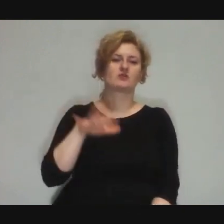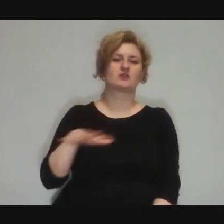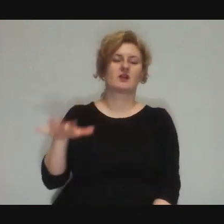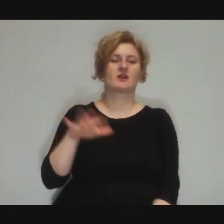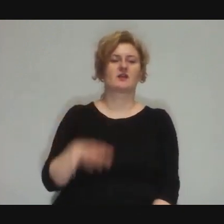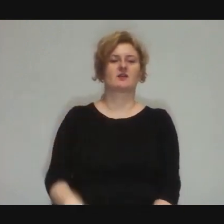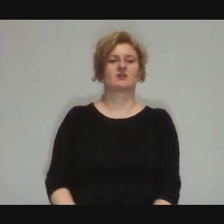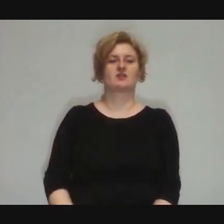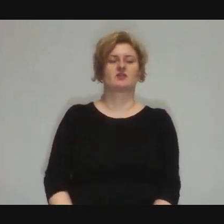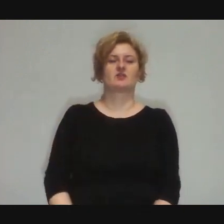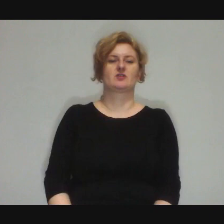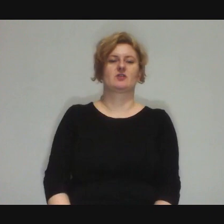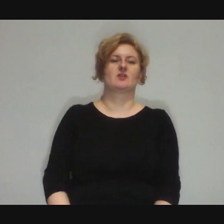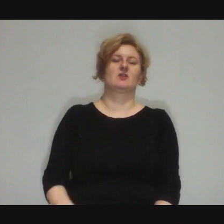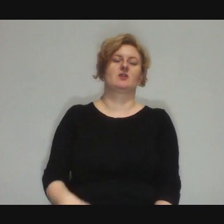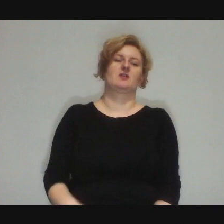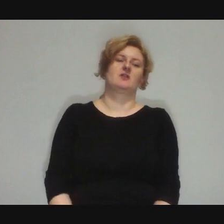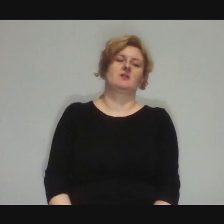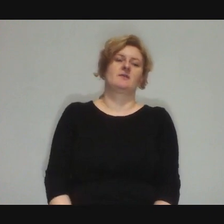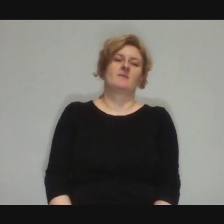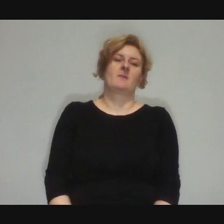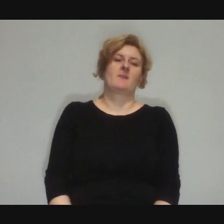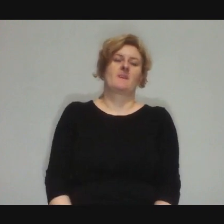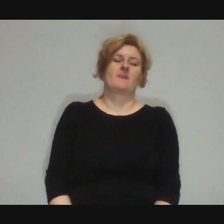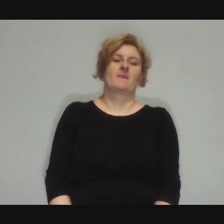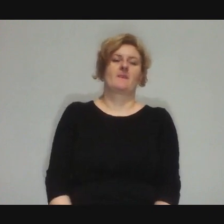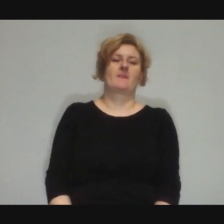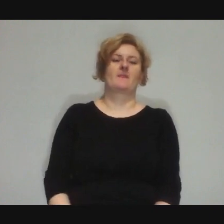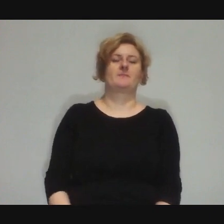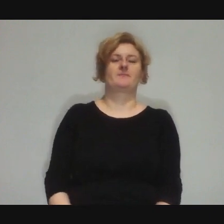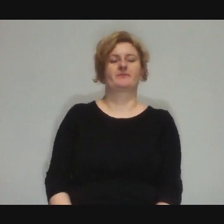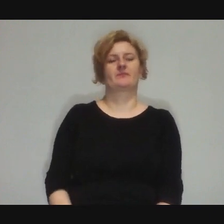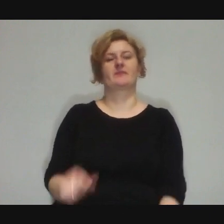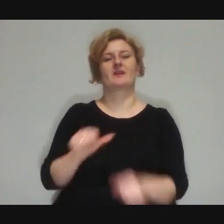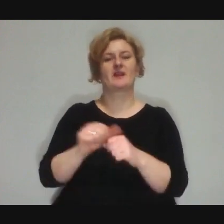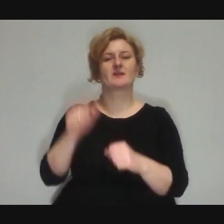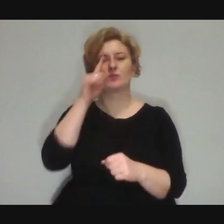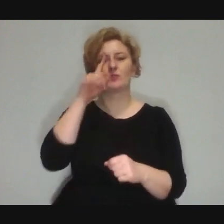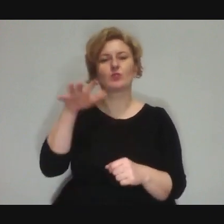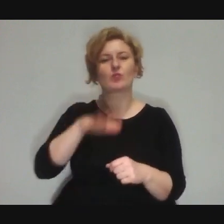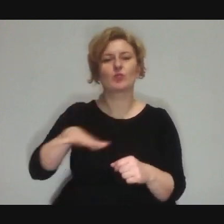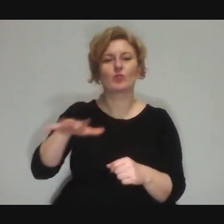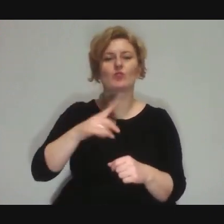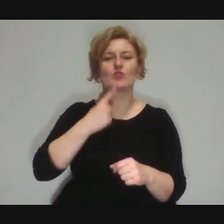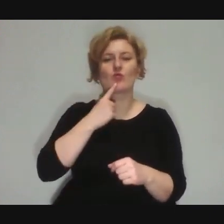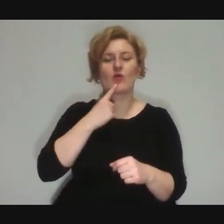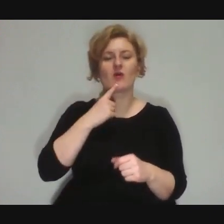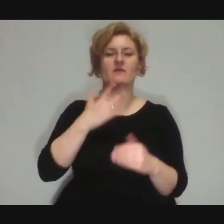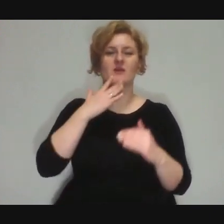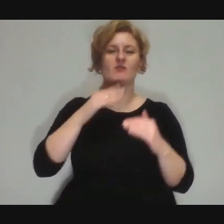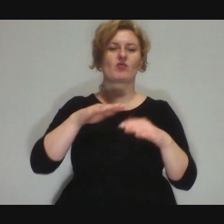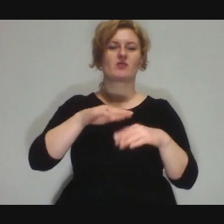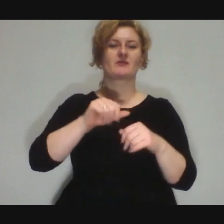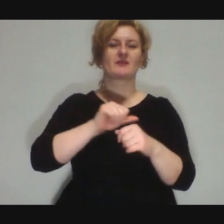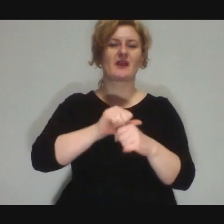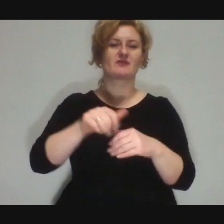who are not from the dregs of society, and there, for example,